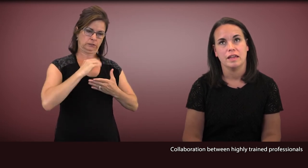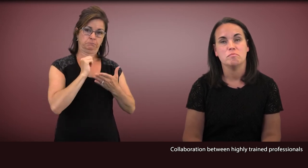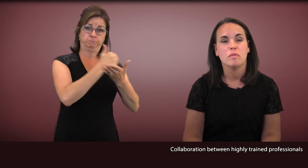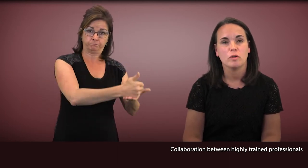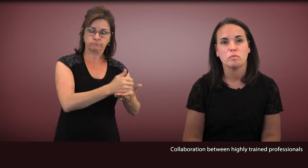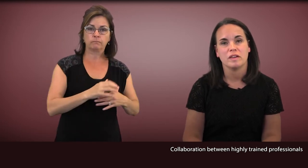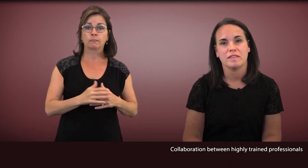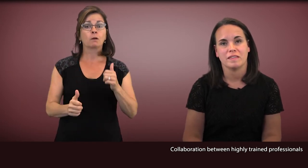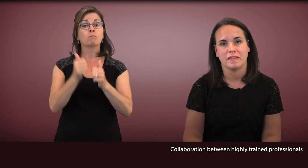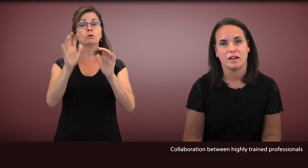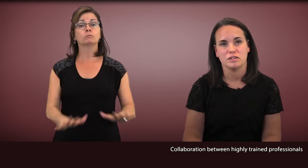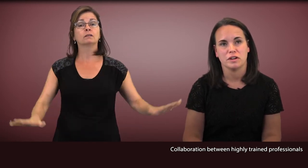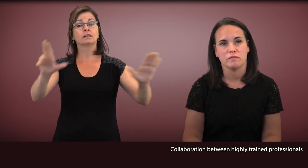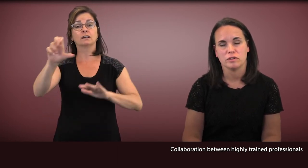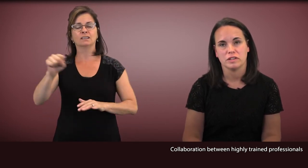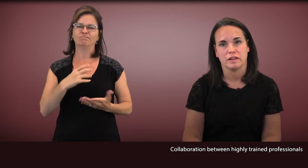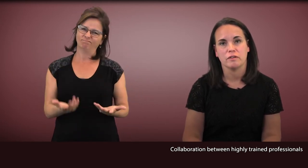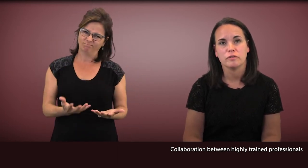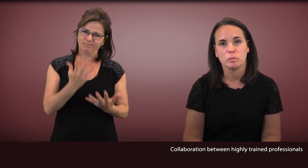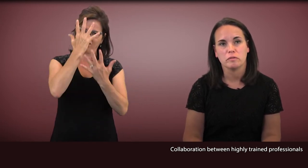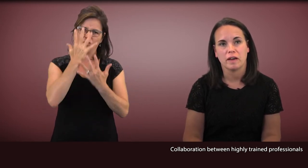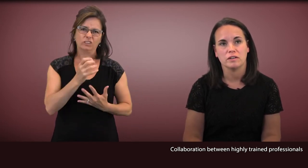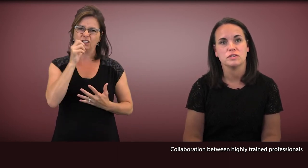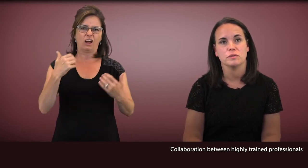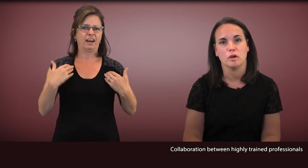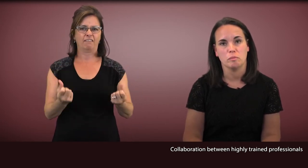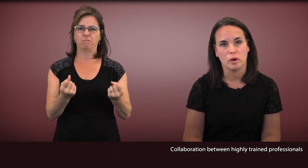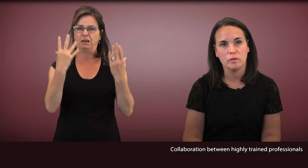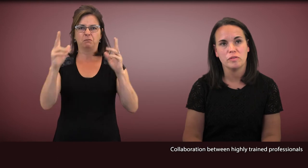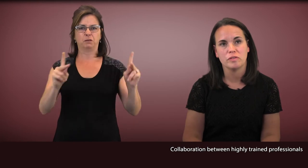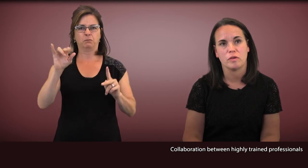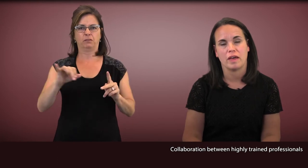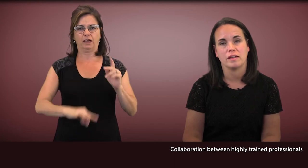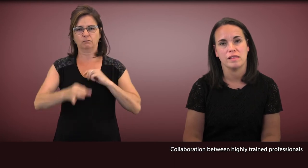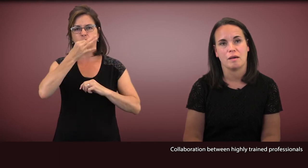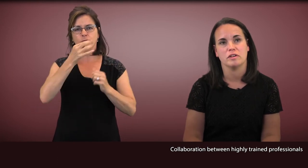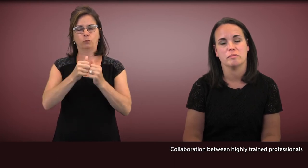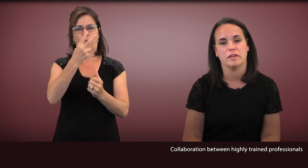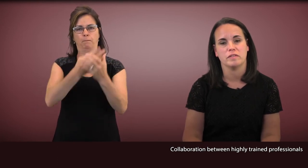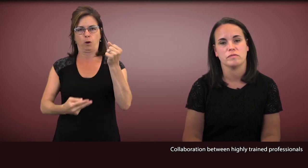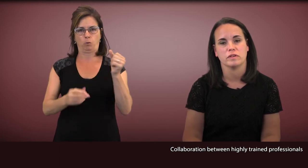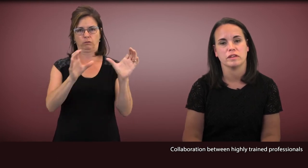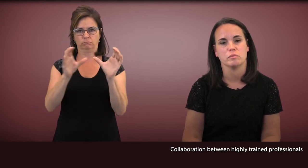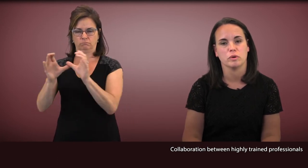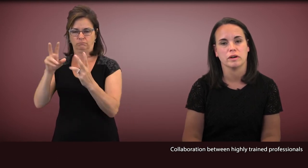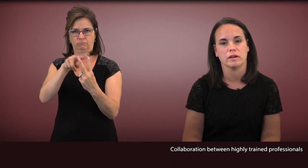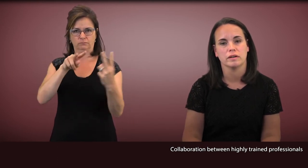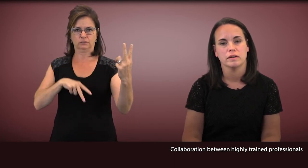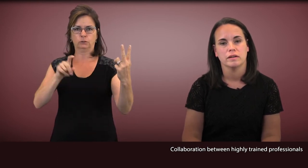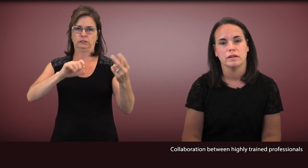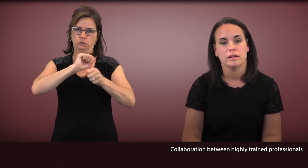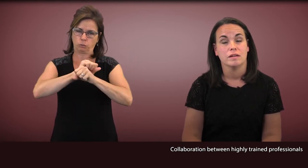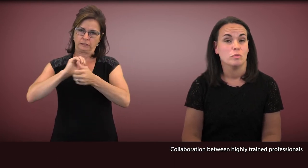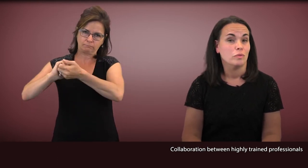In most places in the country, unfortunately, there are few providers who know both, so that collaborative piece is really important.